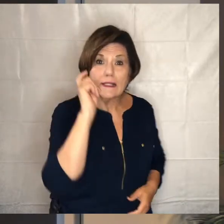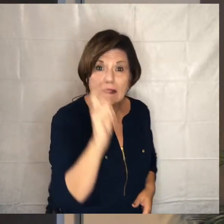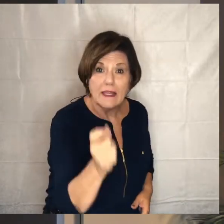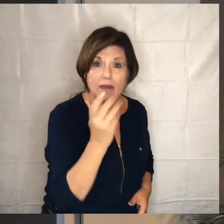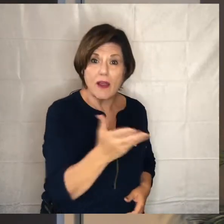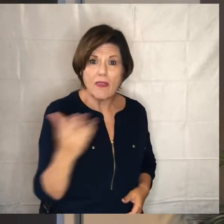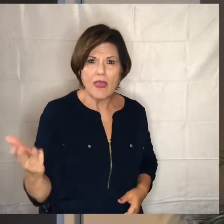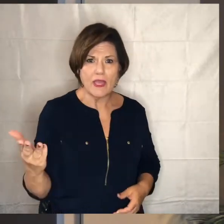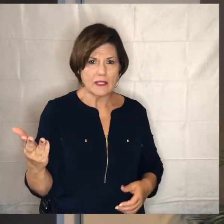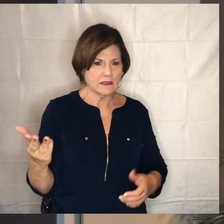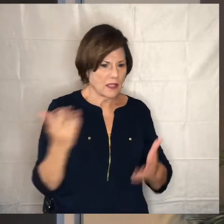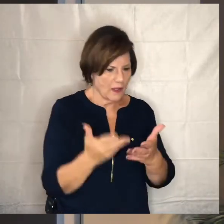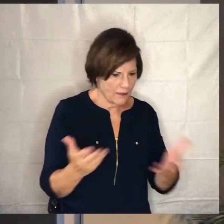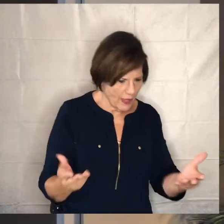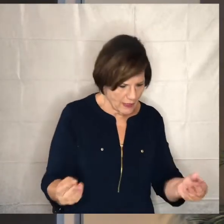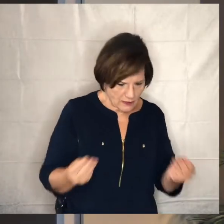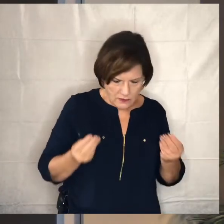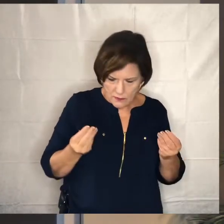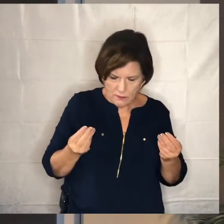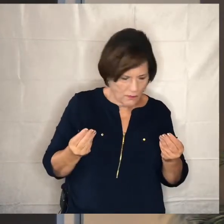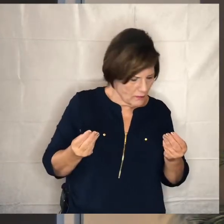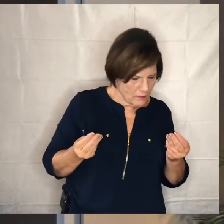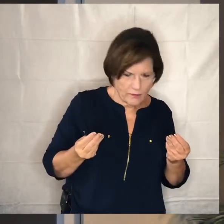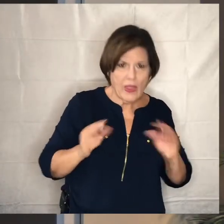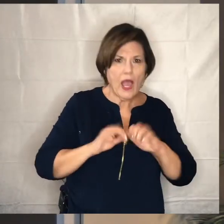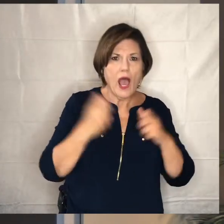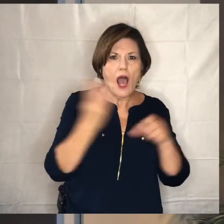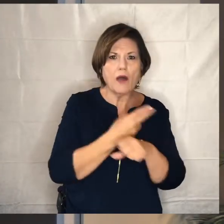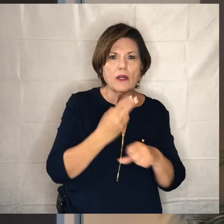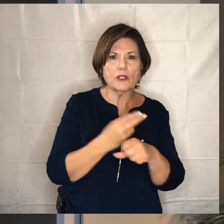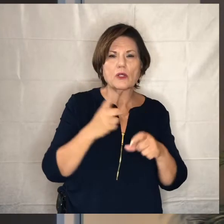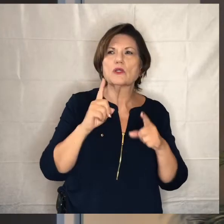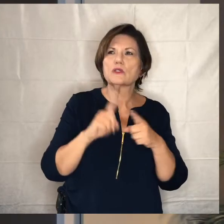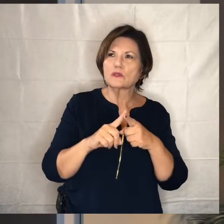then how do we use those things in order that we might be able to expand his